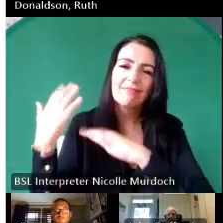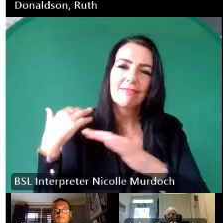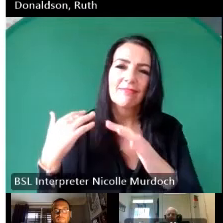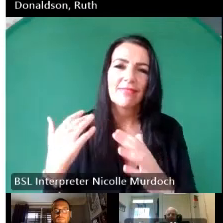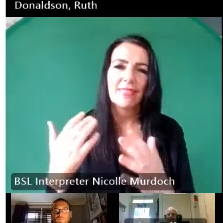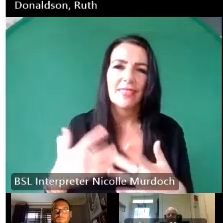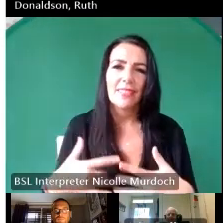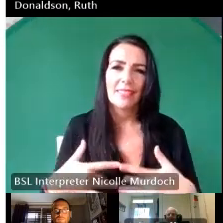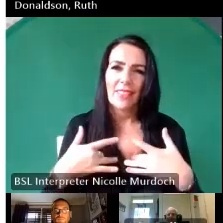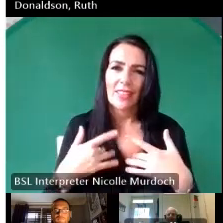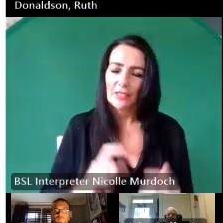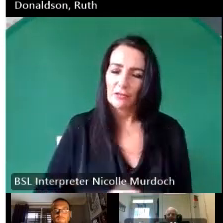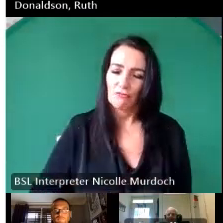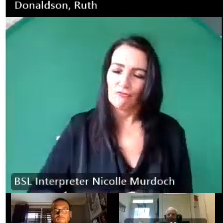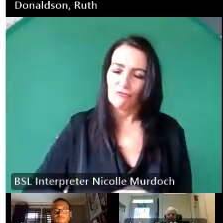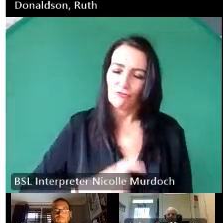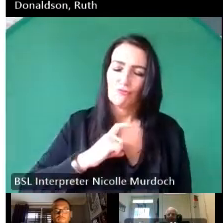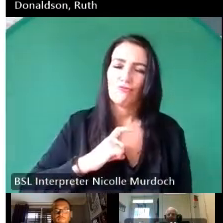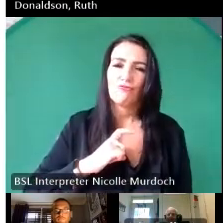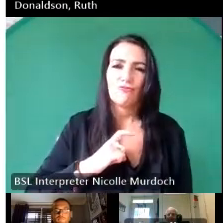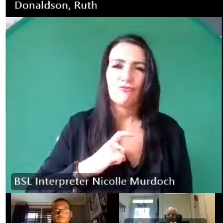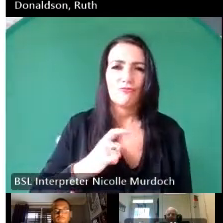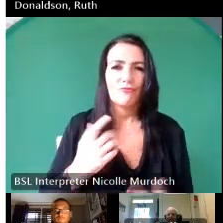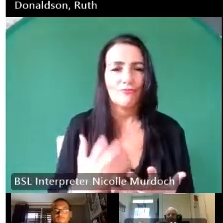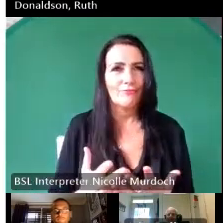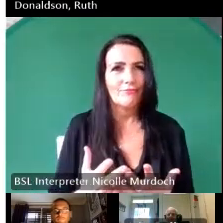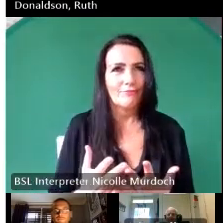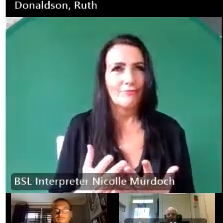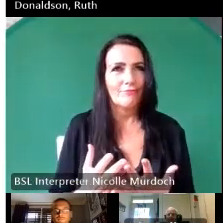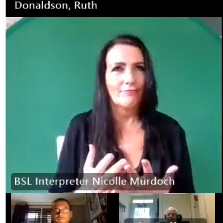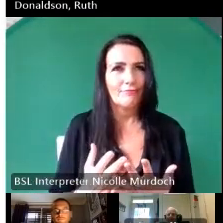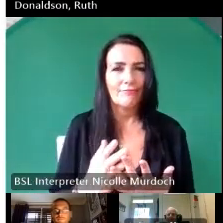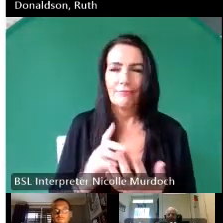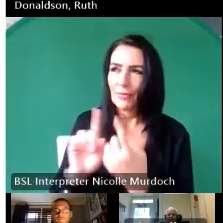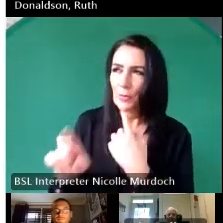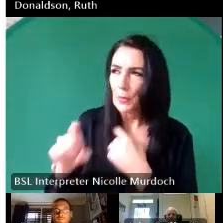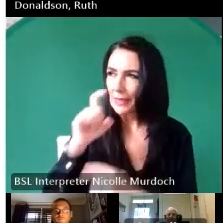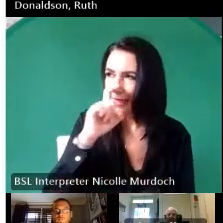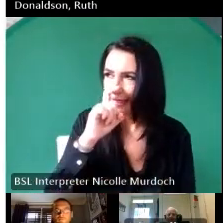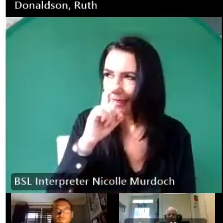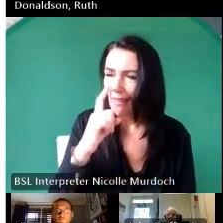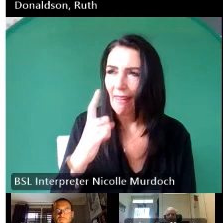confidence in himself and his and in his bonds to his sister he realizes actually him and his